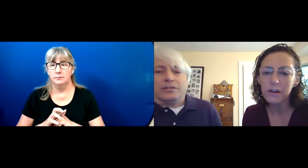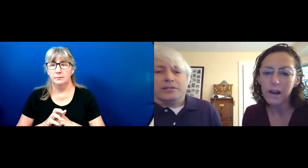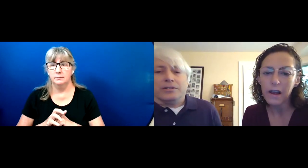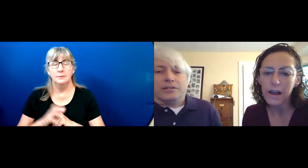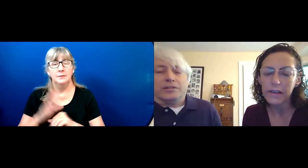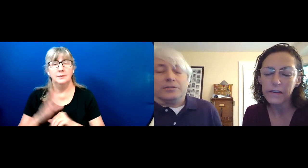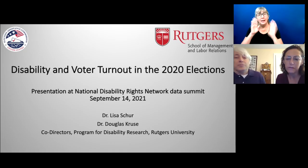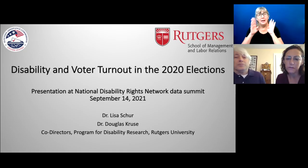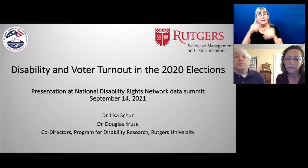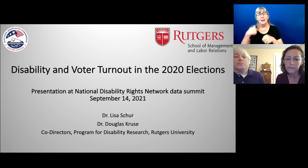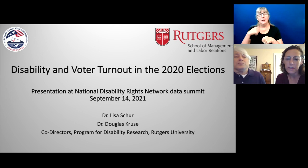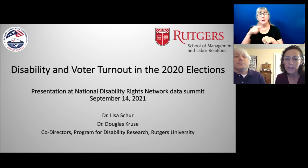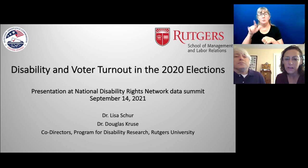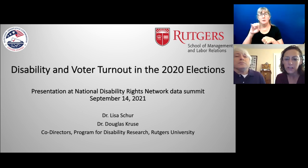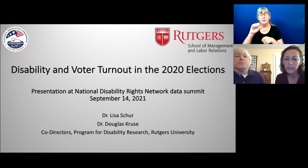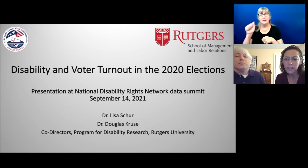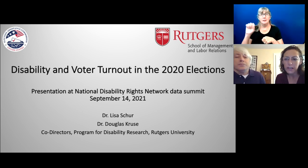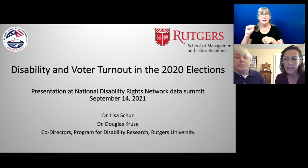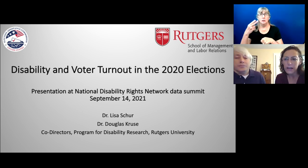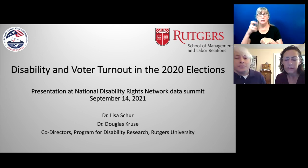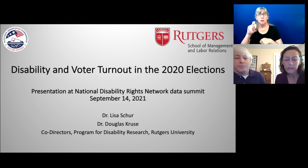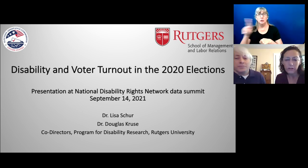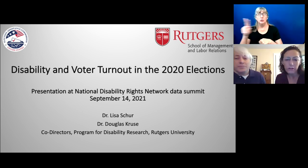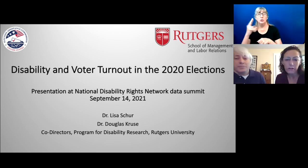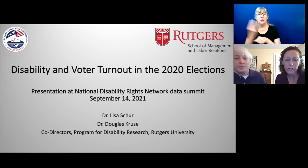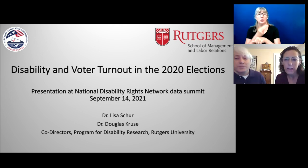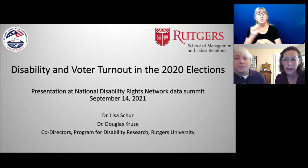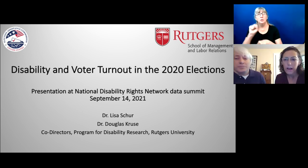I use she/her.